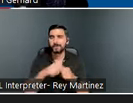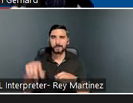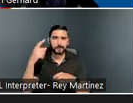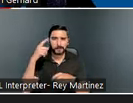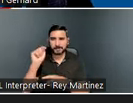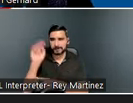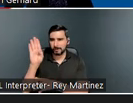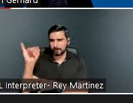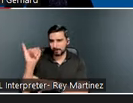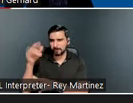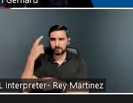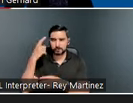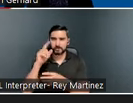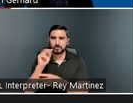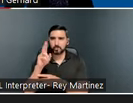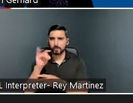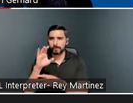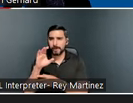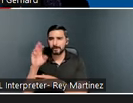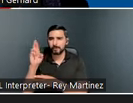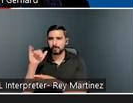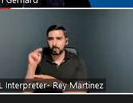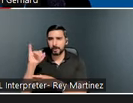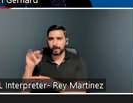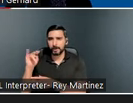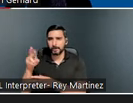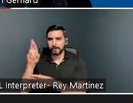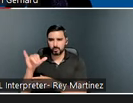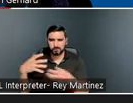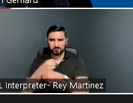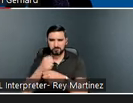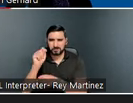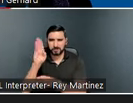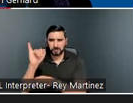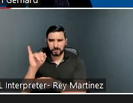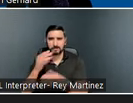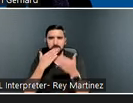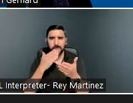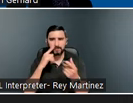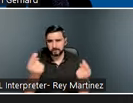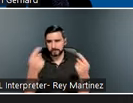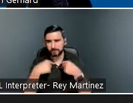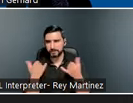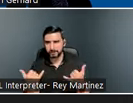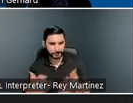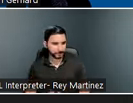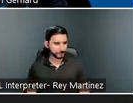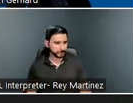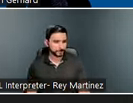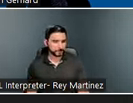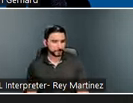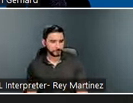Experiencing Homelessness. Thank you so much for joining us today. Next slide.